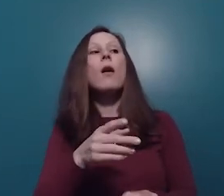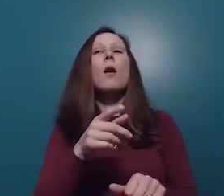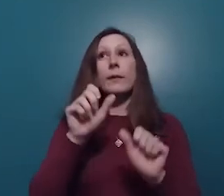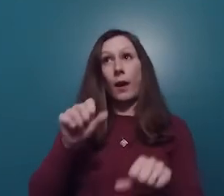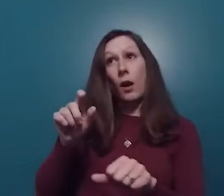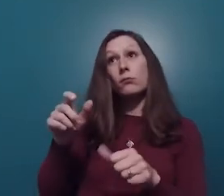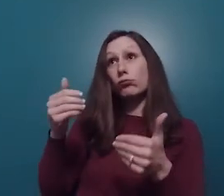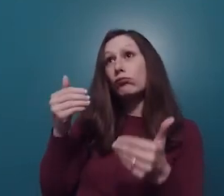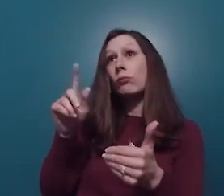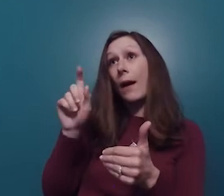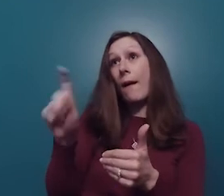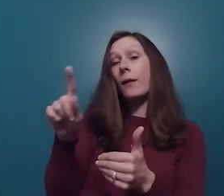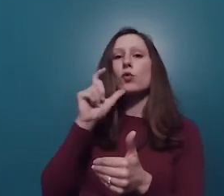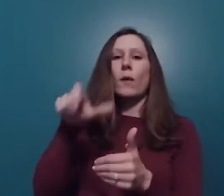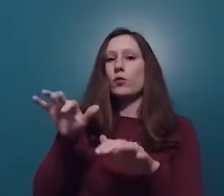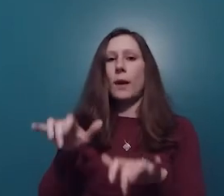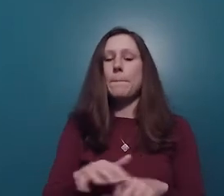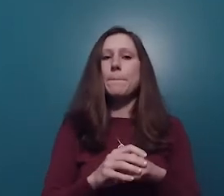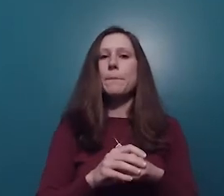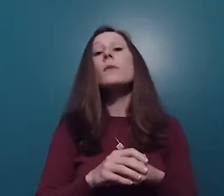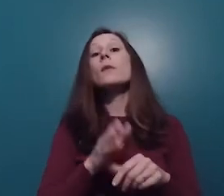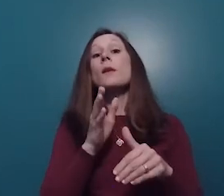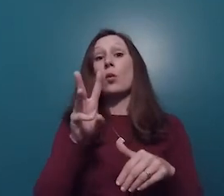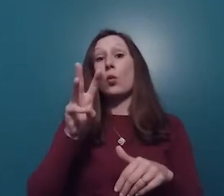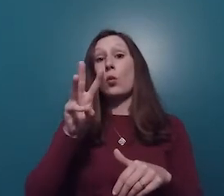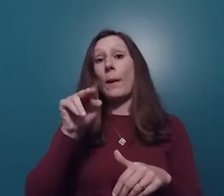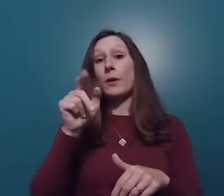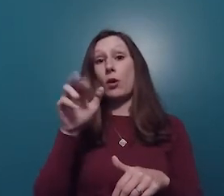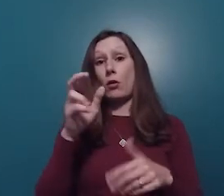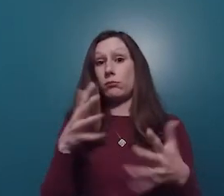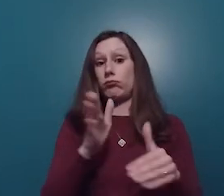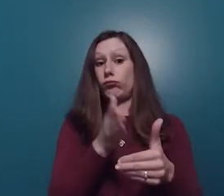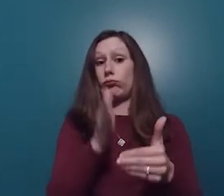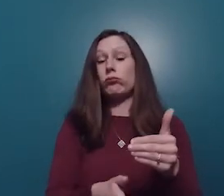your question without having to type. At the conclusion of the webinar, you will have an